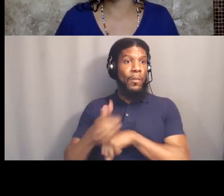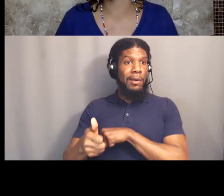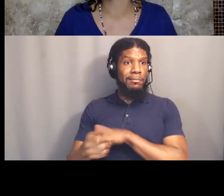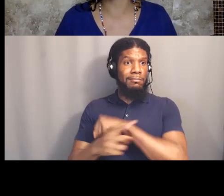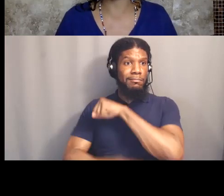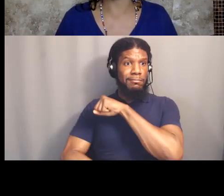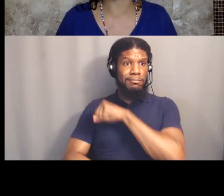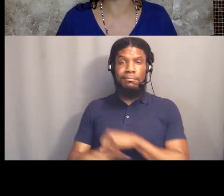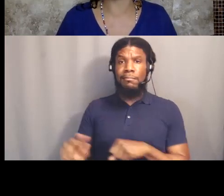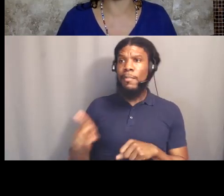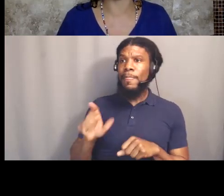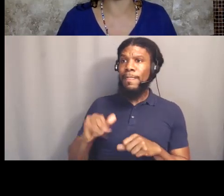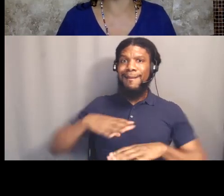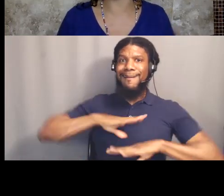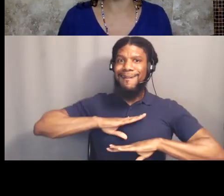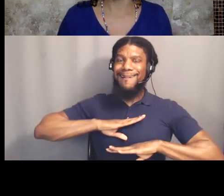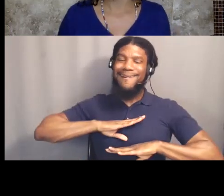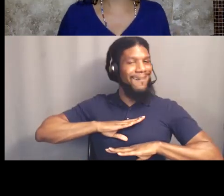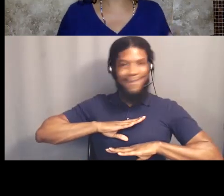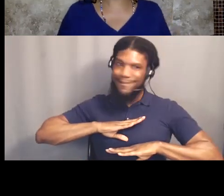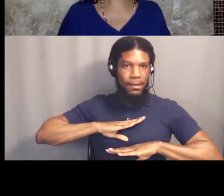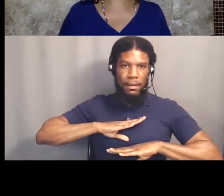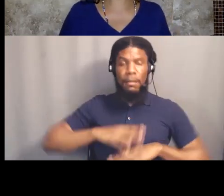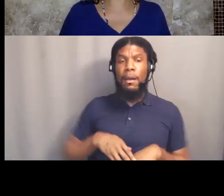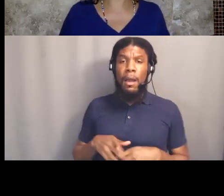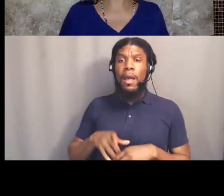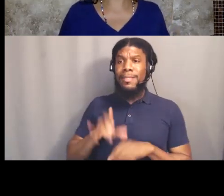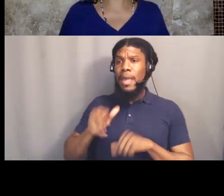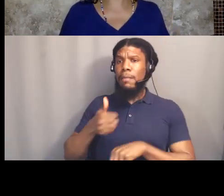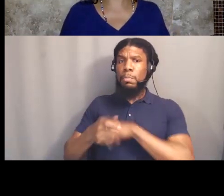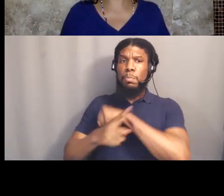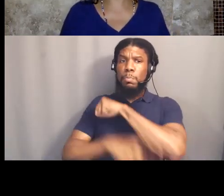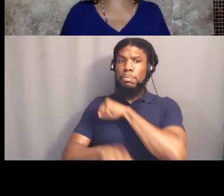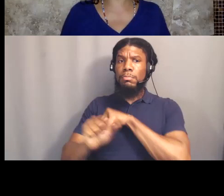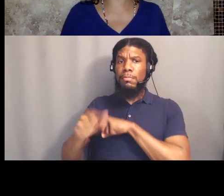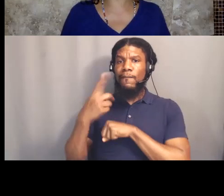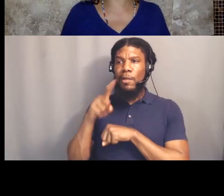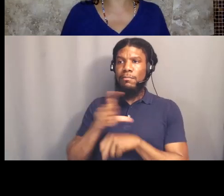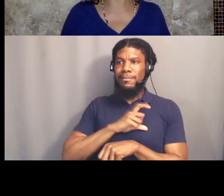a degree of police accountability. And what we know is that policing systems